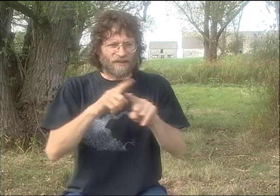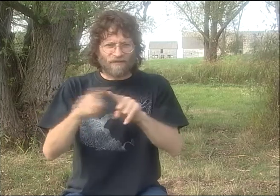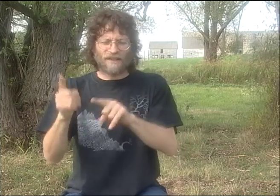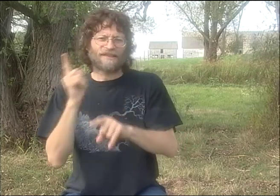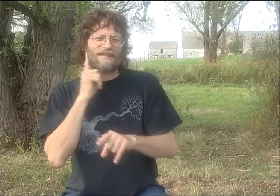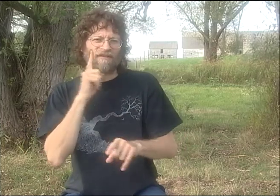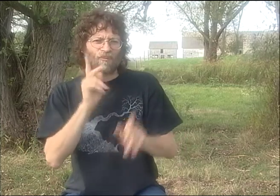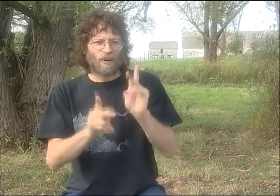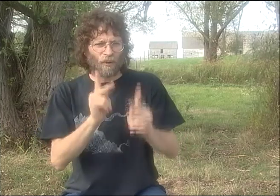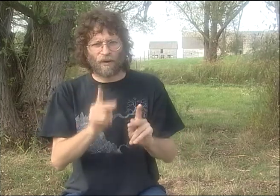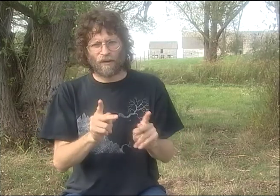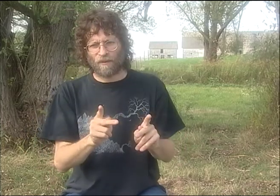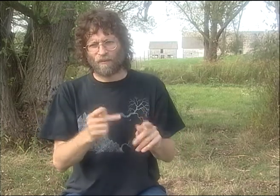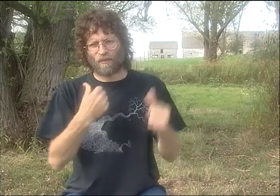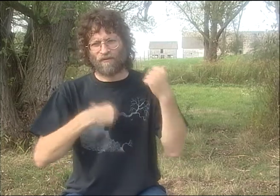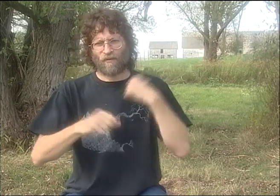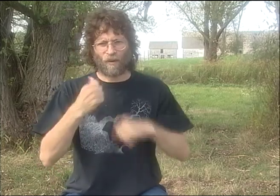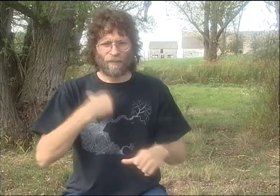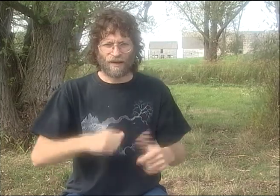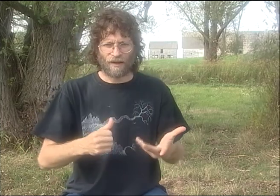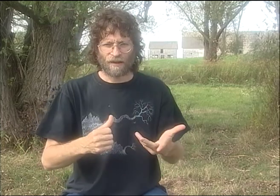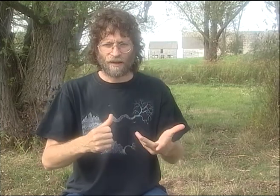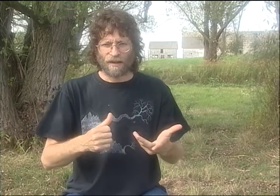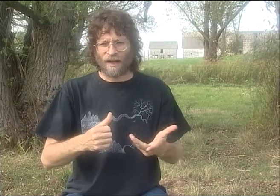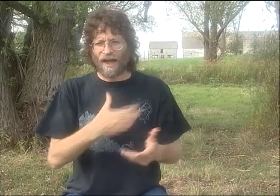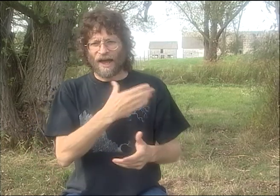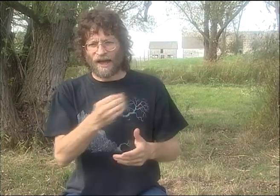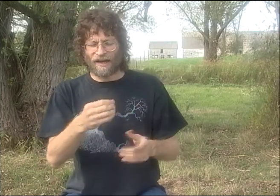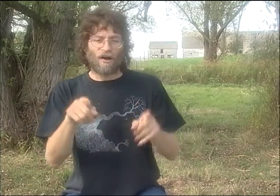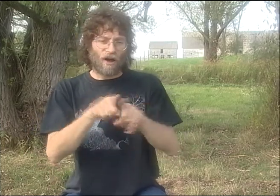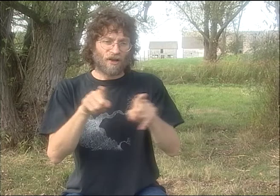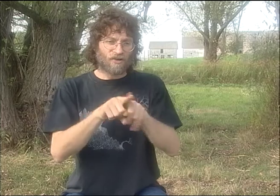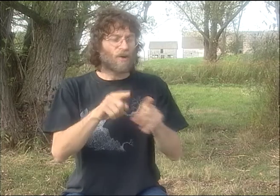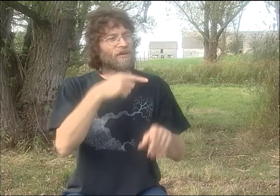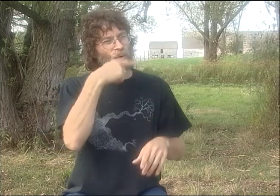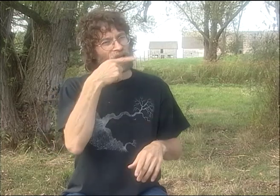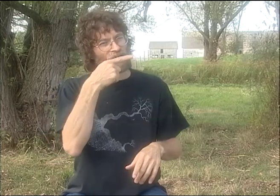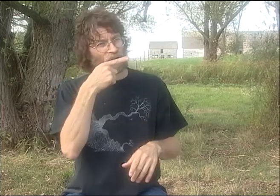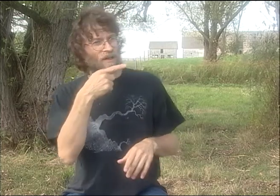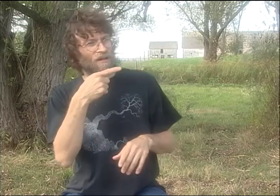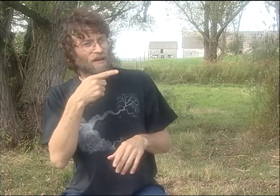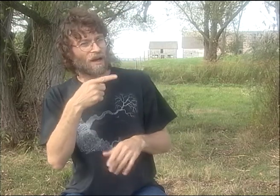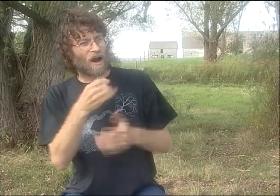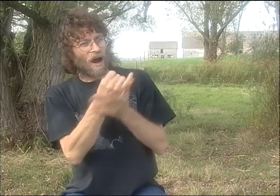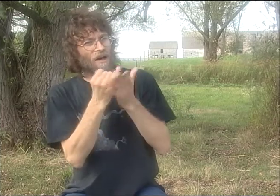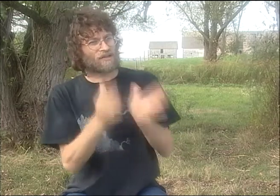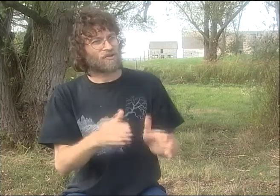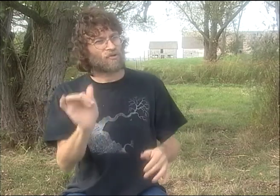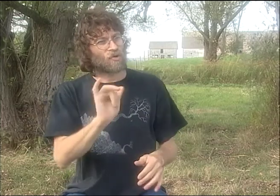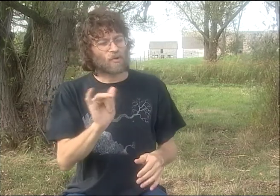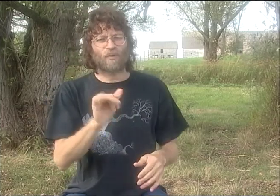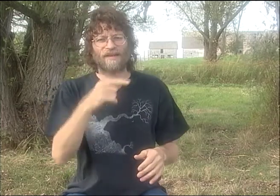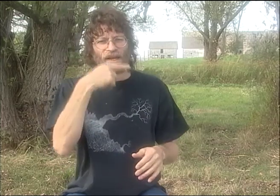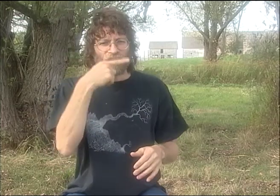THERE WERE SO MANY SHOWS. AND A LOT OF DEAF PEOPLE PERFORMED AT THE TIME, TOO.